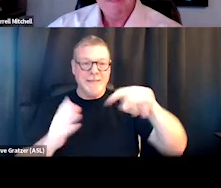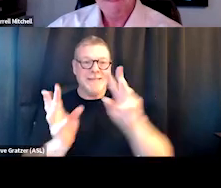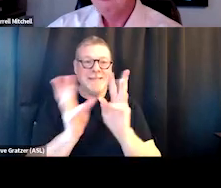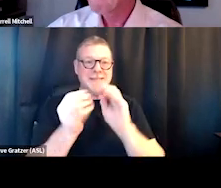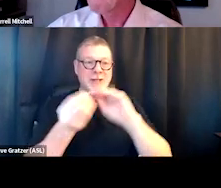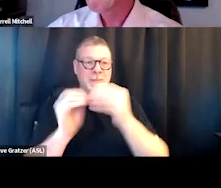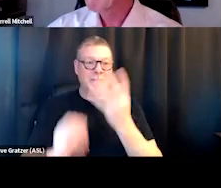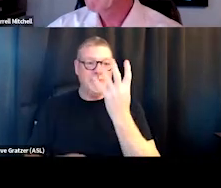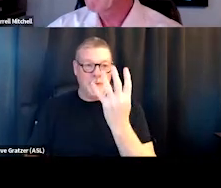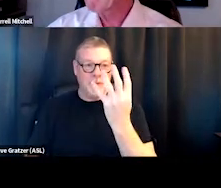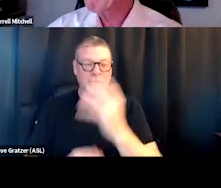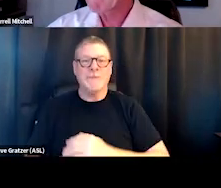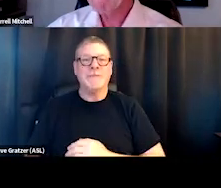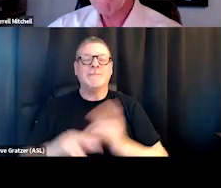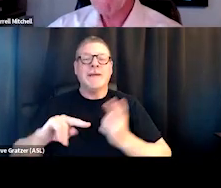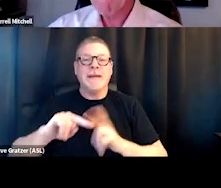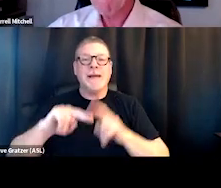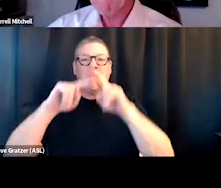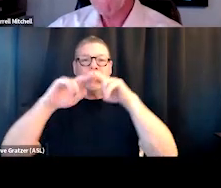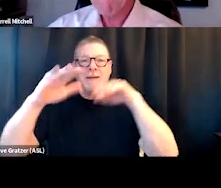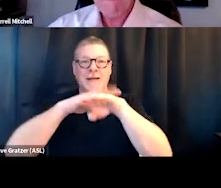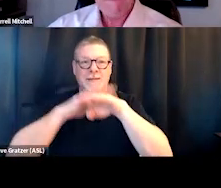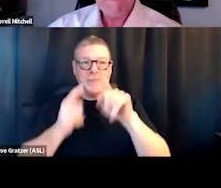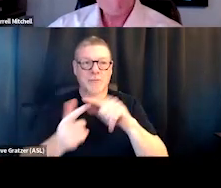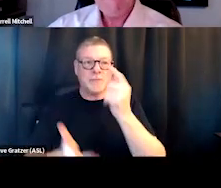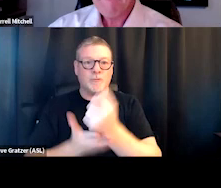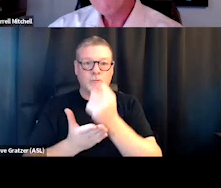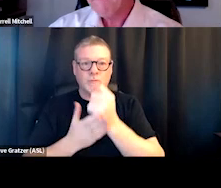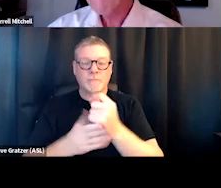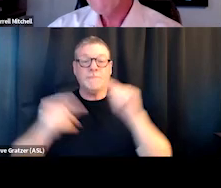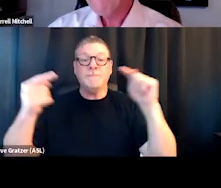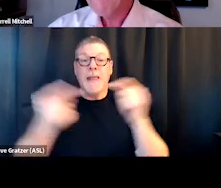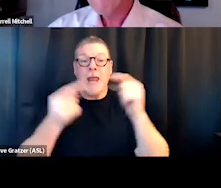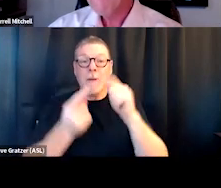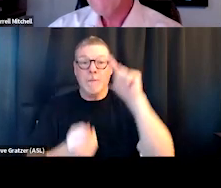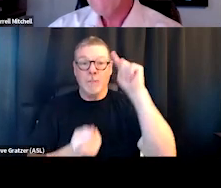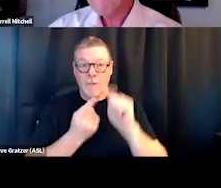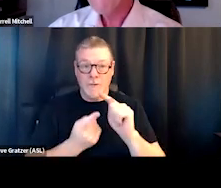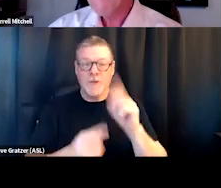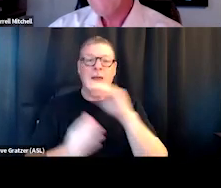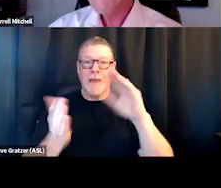and it's about increasing access to treatment, harm reduction in recovery community organizations.